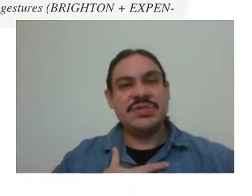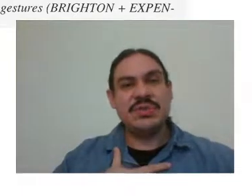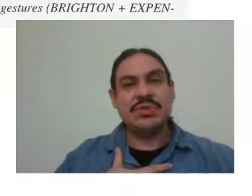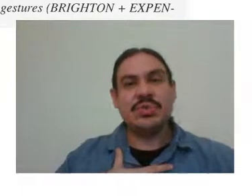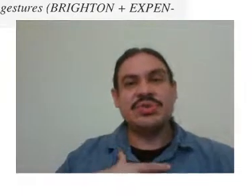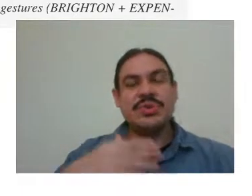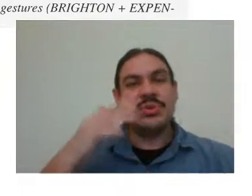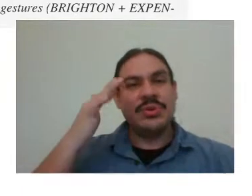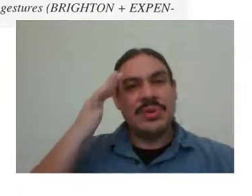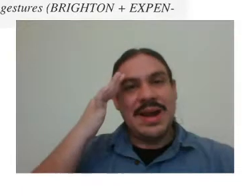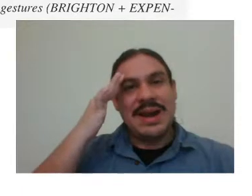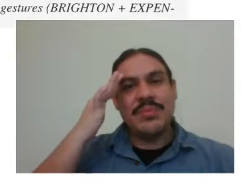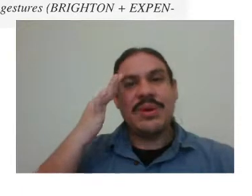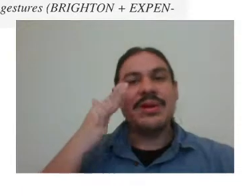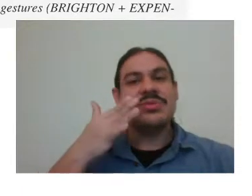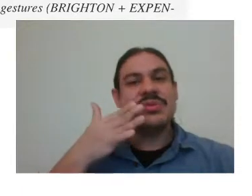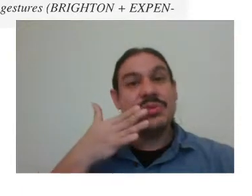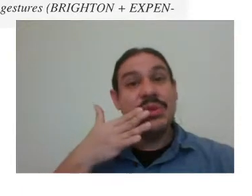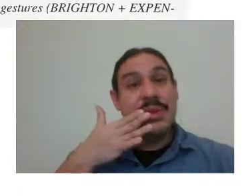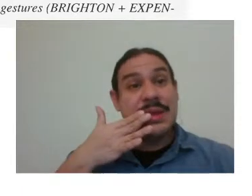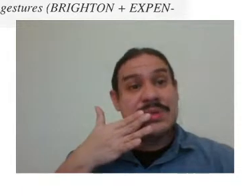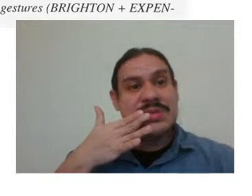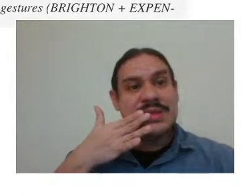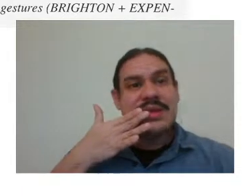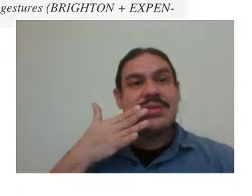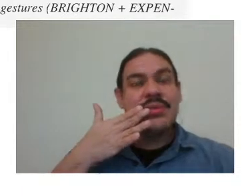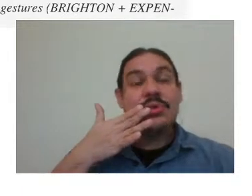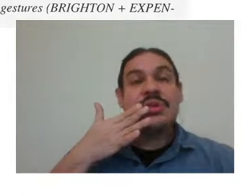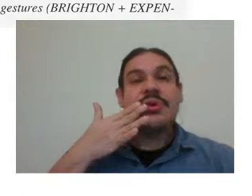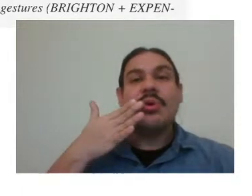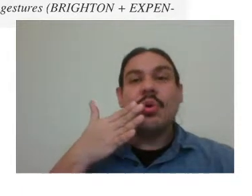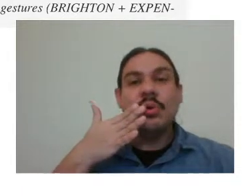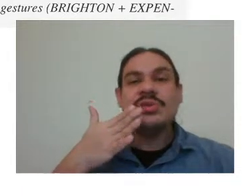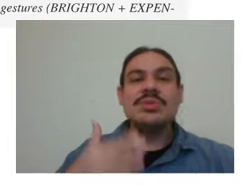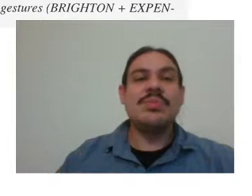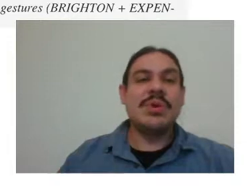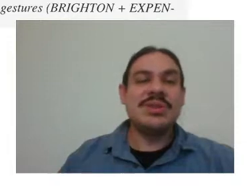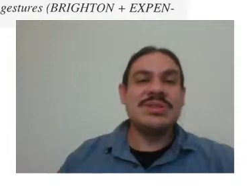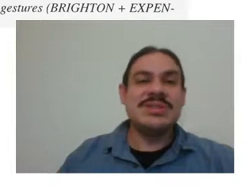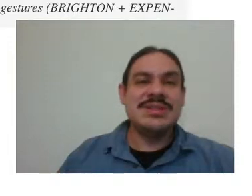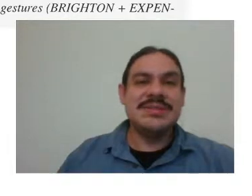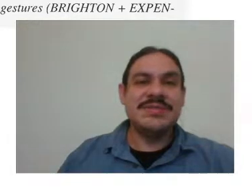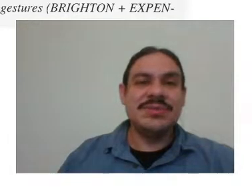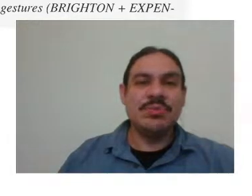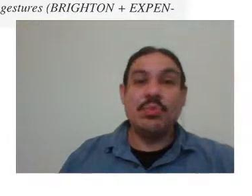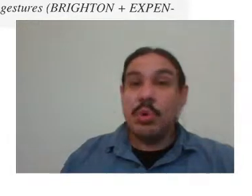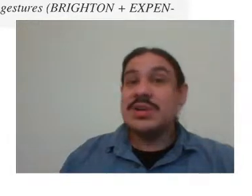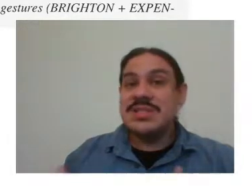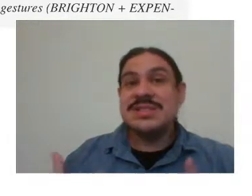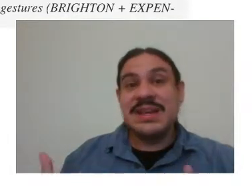of your torso, your eyebrows, your lips, those are also parts of words and sign